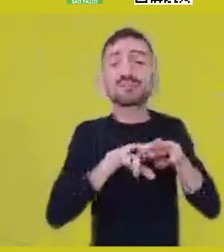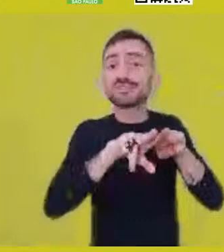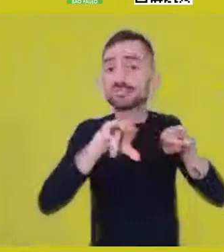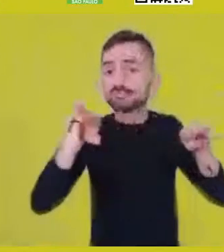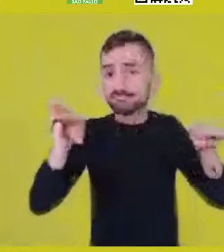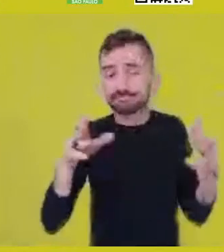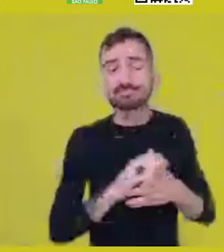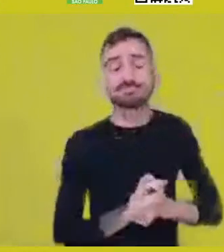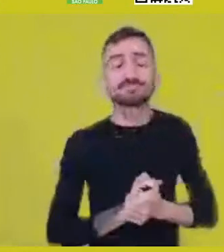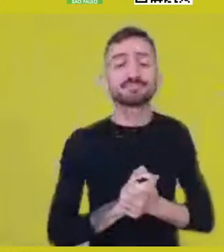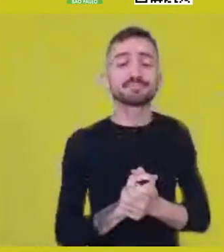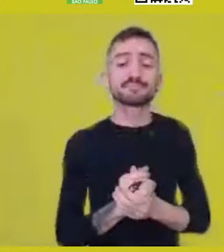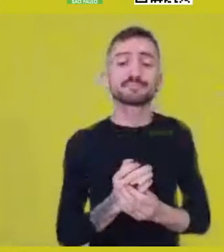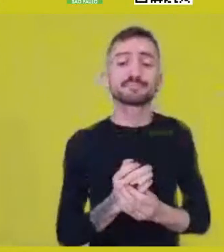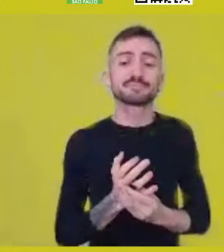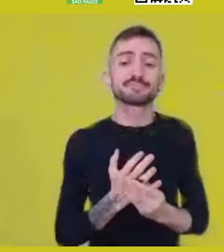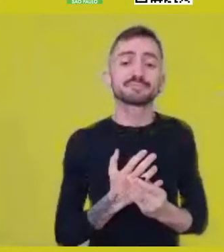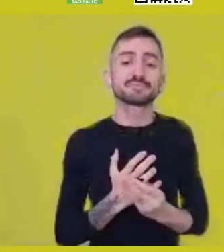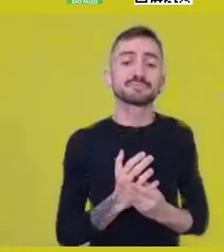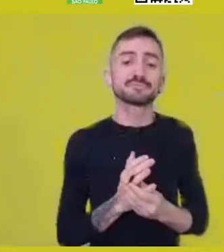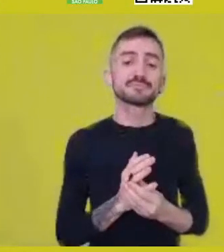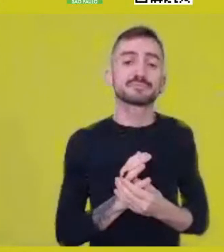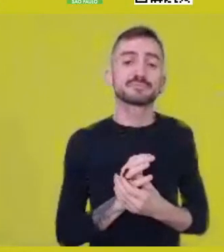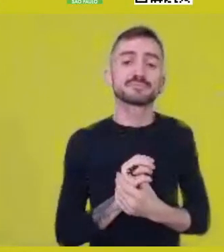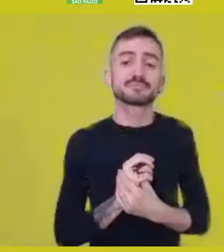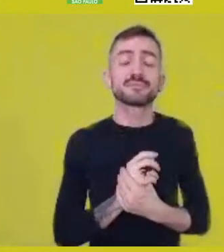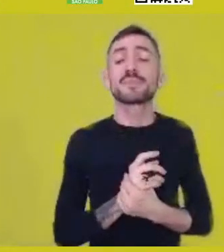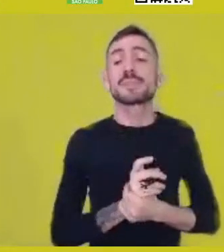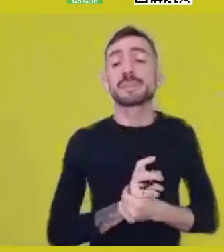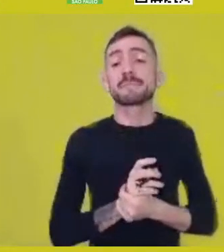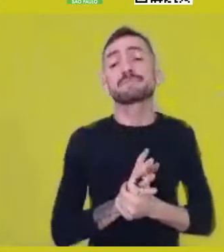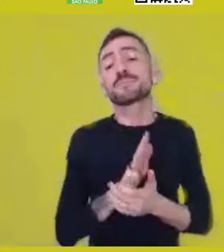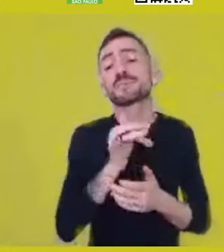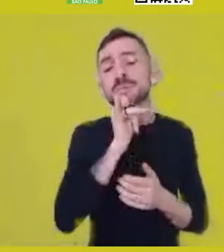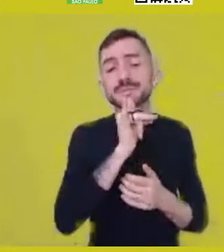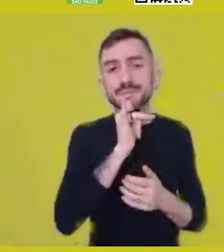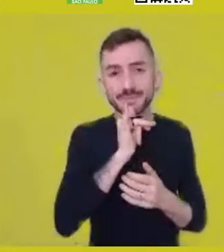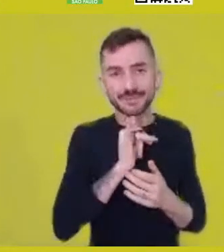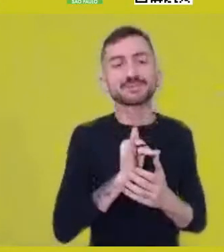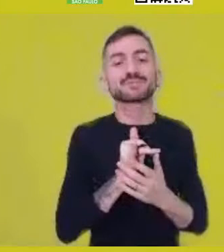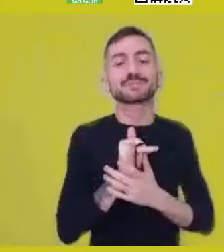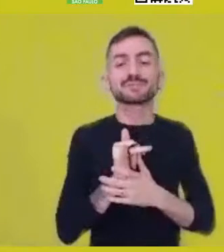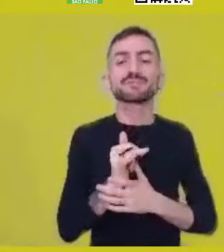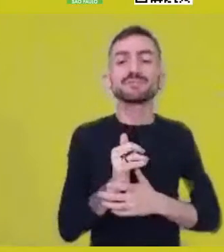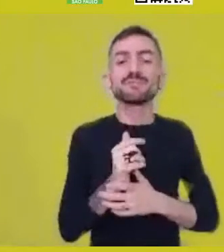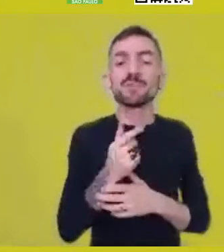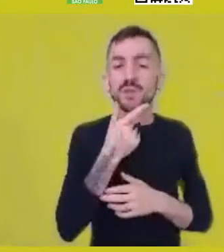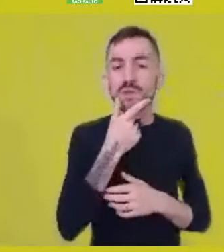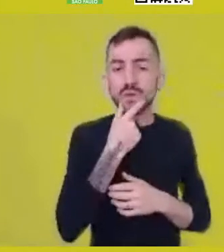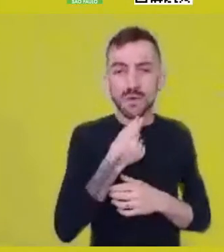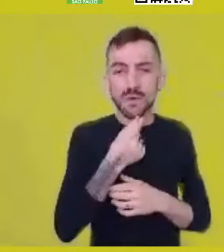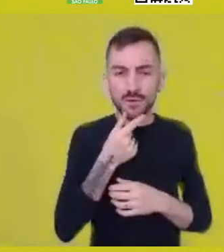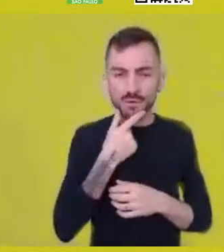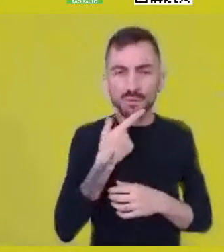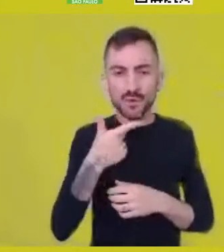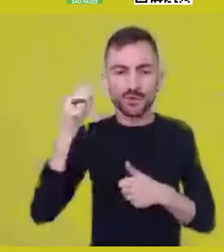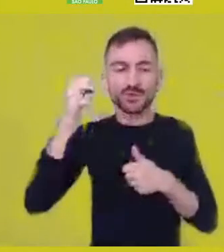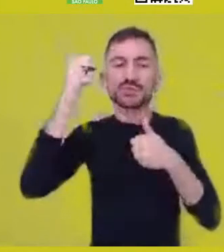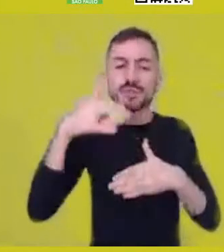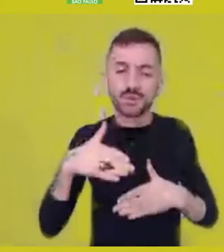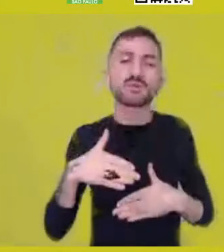If we... Reminding what Mogobe Ramose himself said about the -ntu,